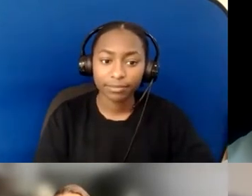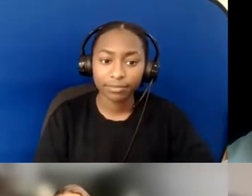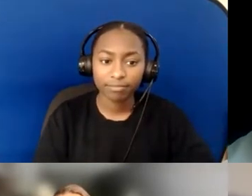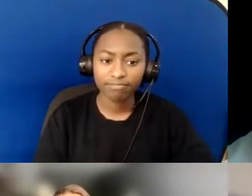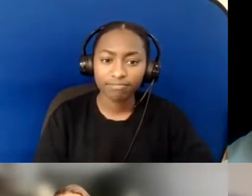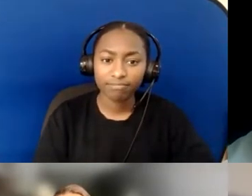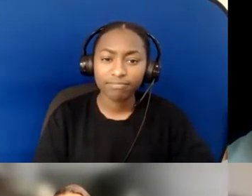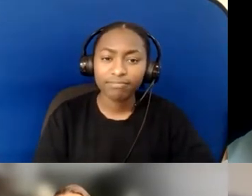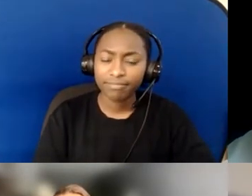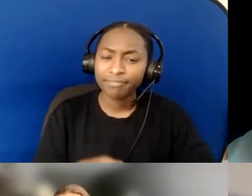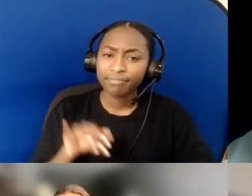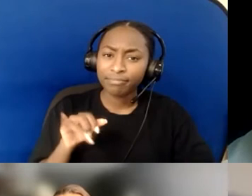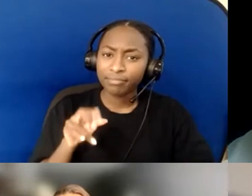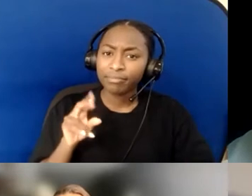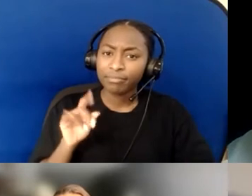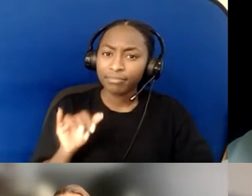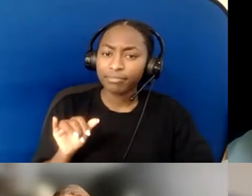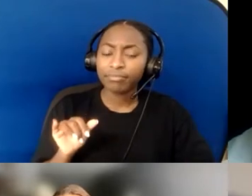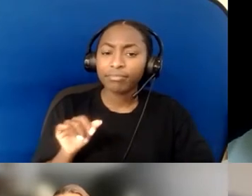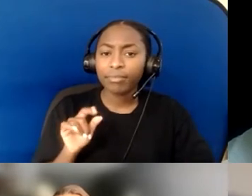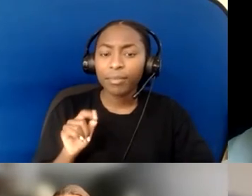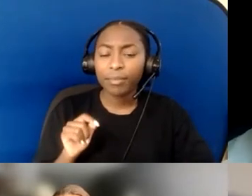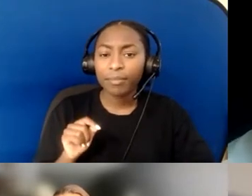about not doing it alone as an advocate,